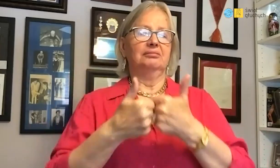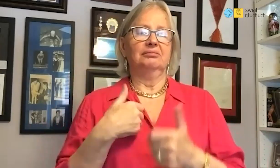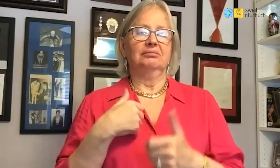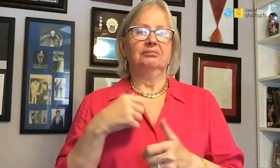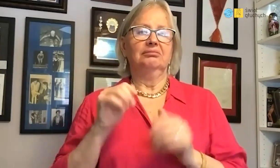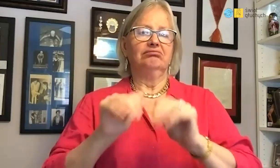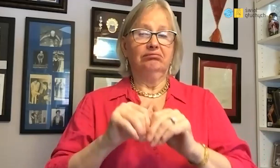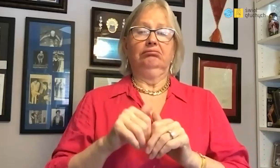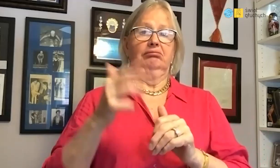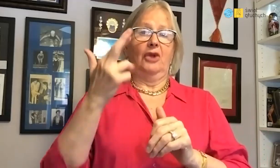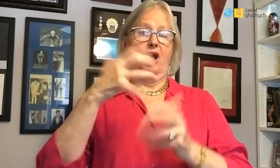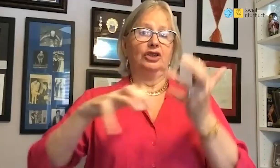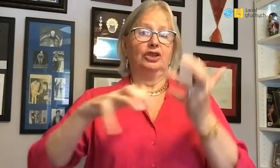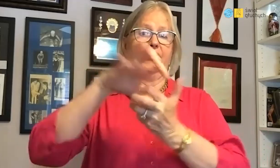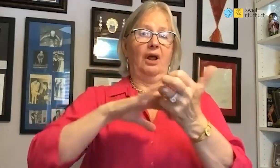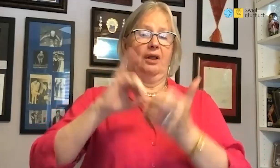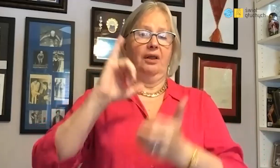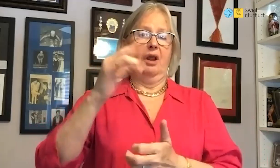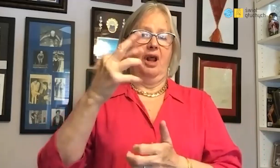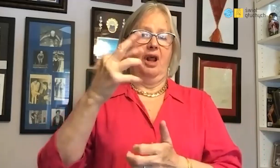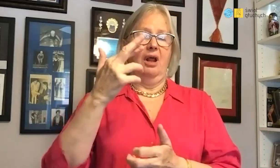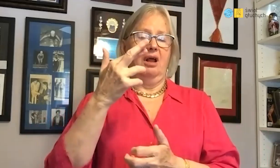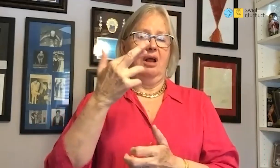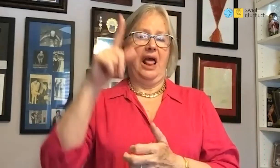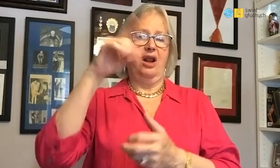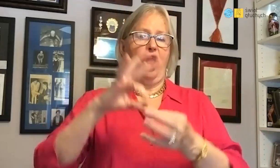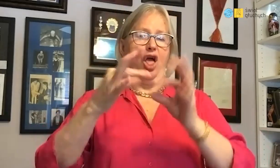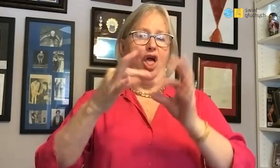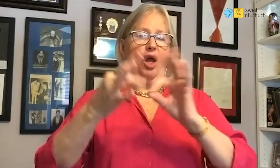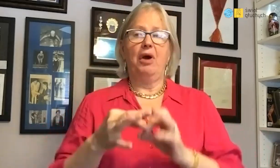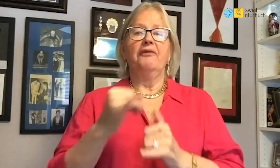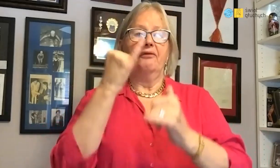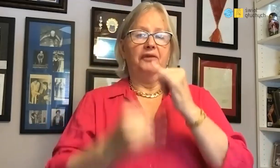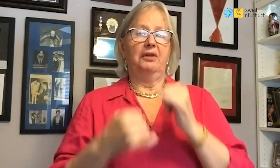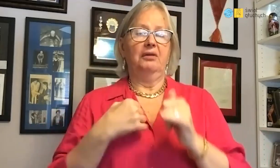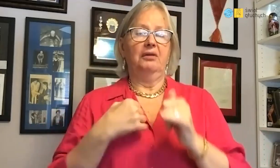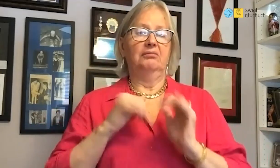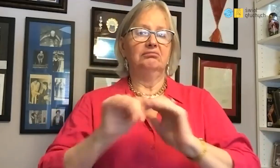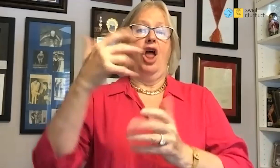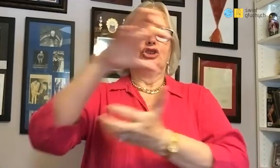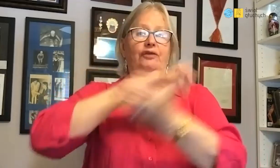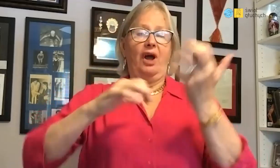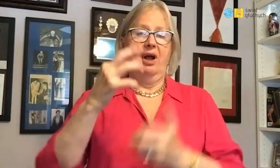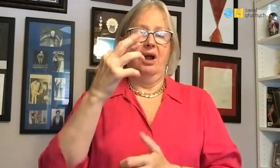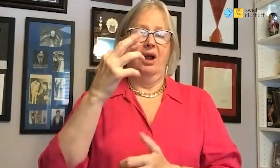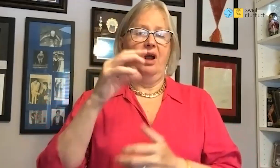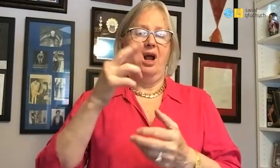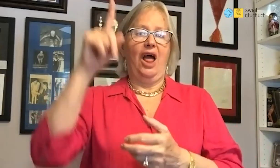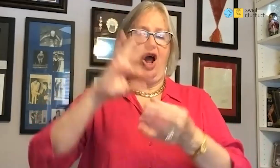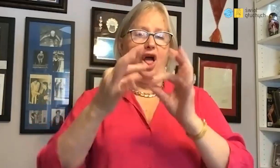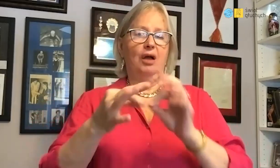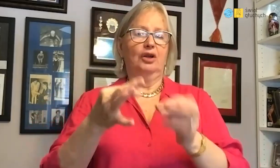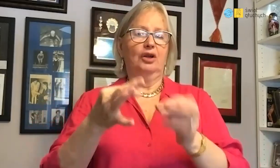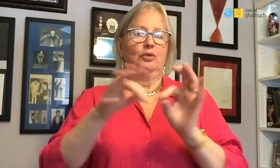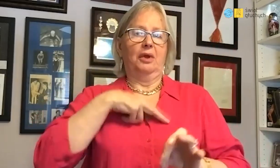I managed to get the record world and Olympics and gold medals.